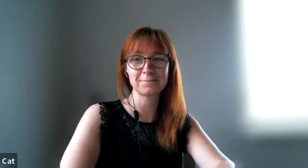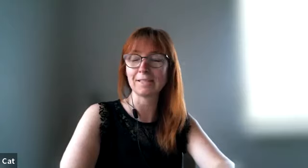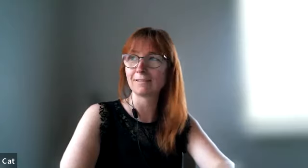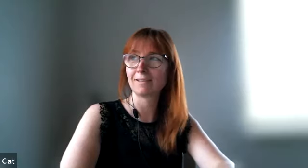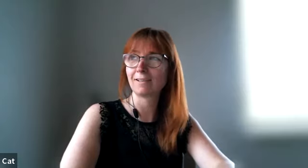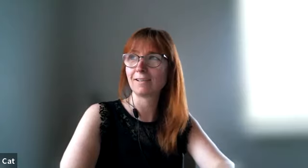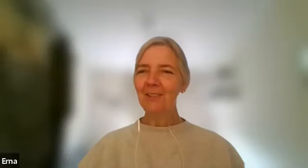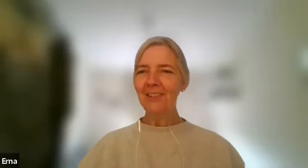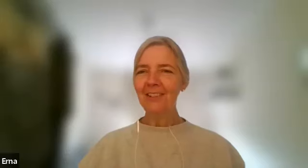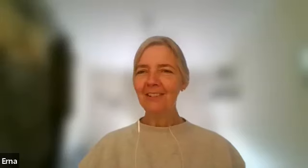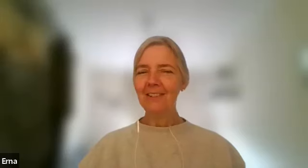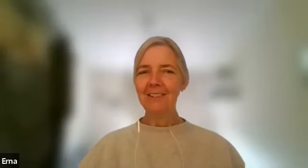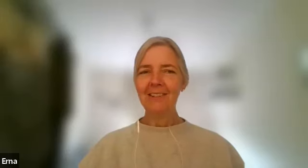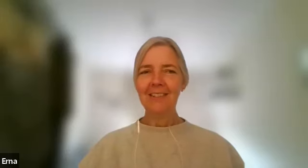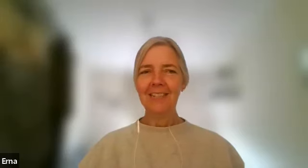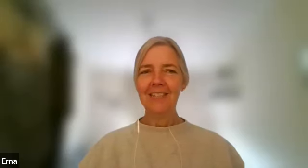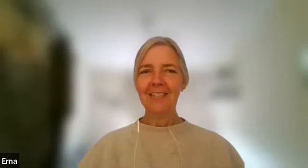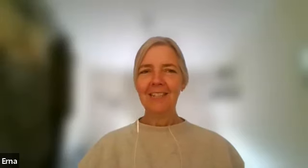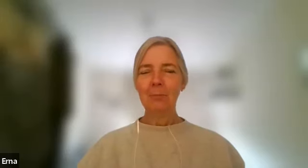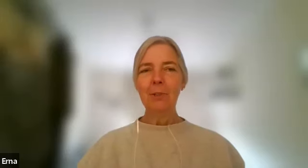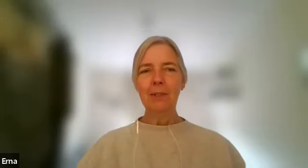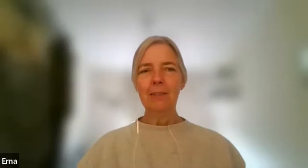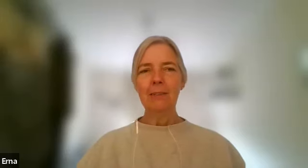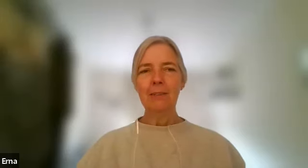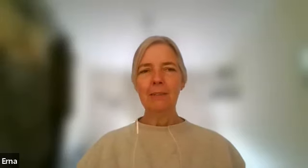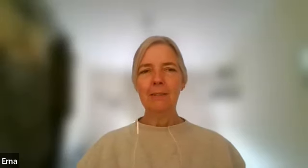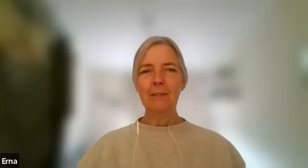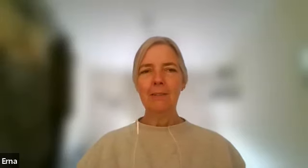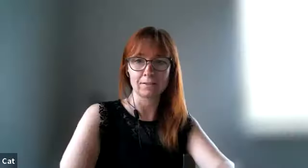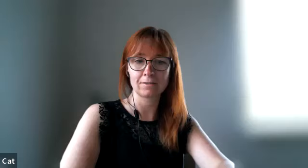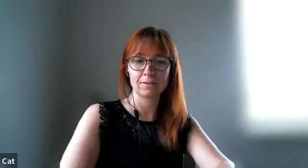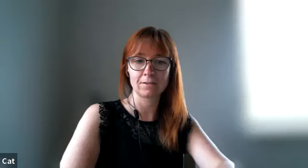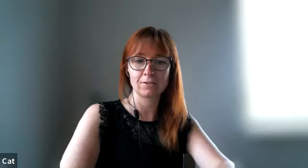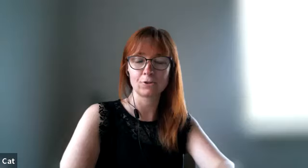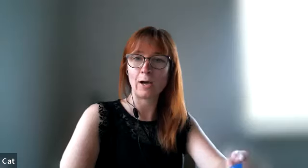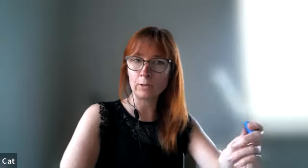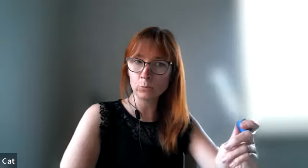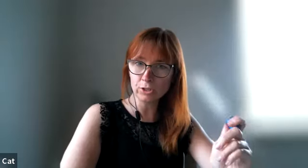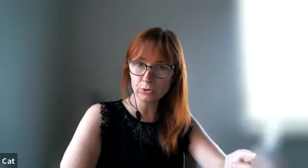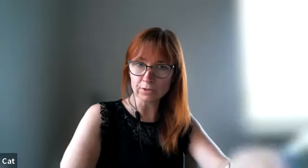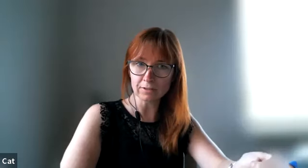yeah bizarre but nice but nice so how can we use this